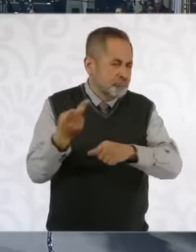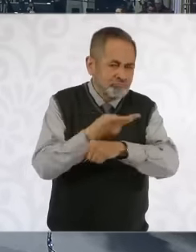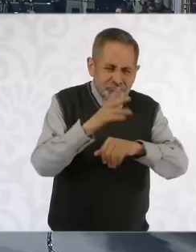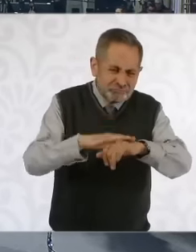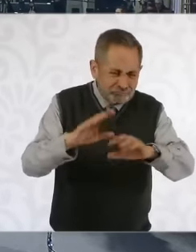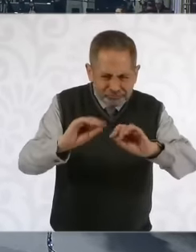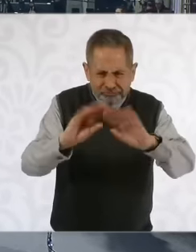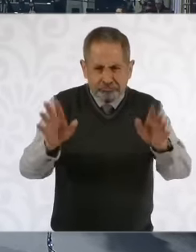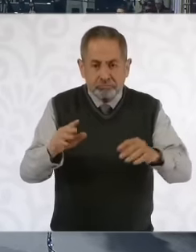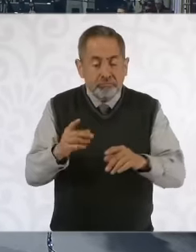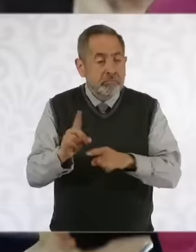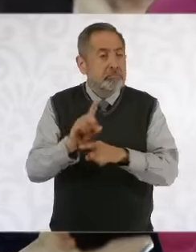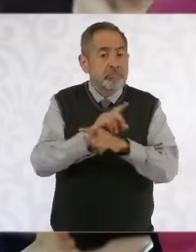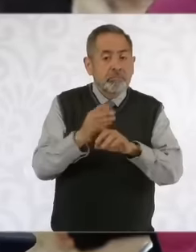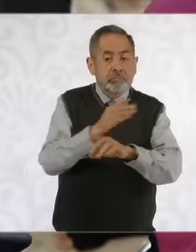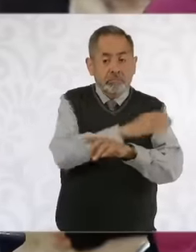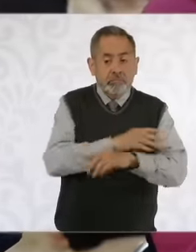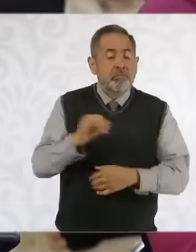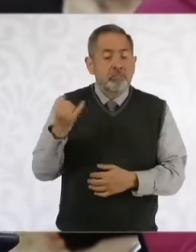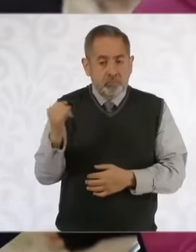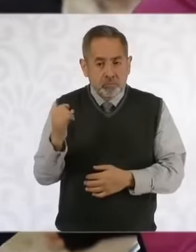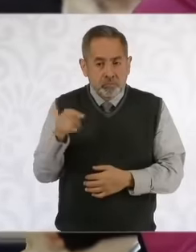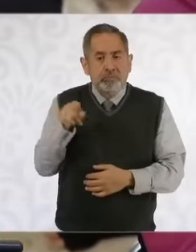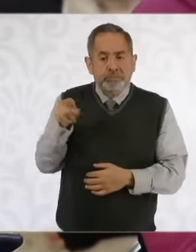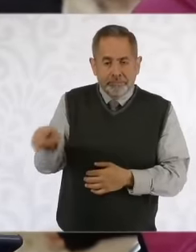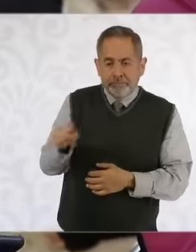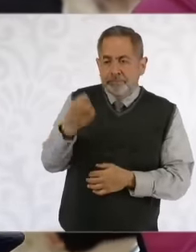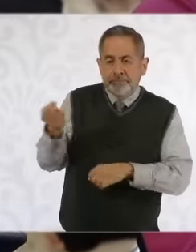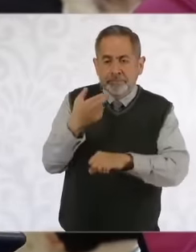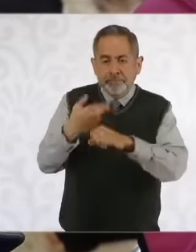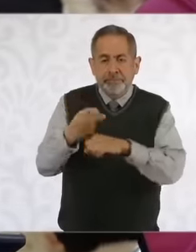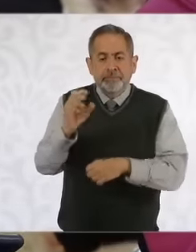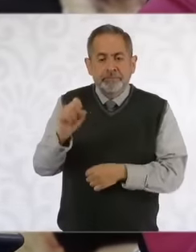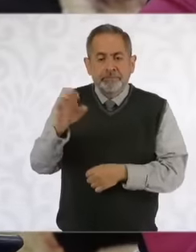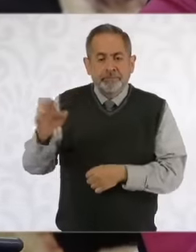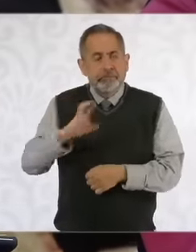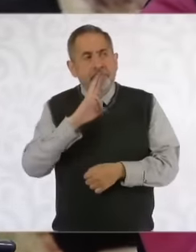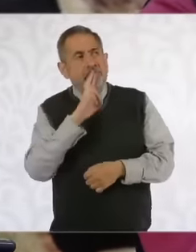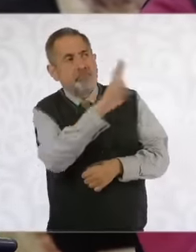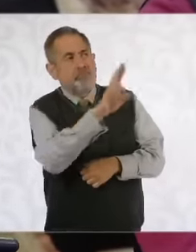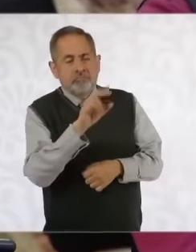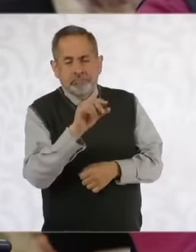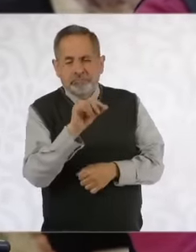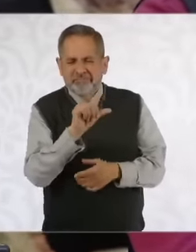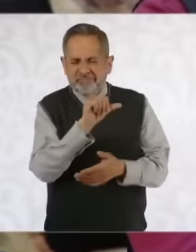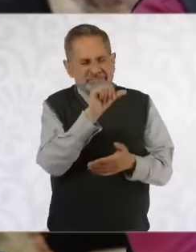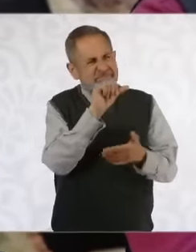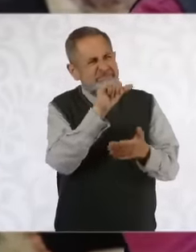June there has already been a response from the Secretary of Economy to this international